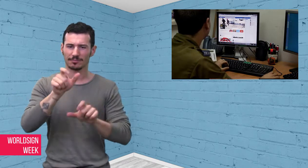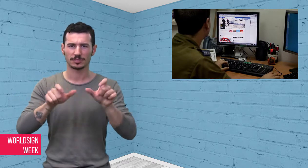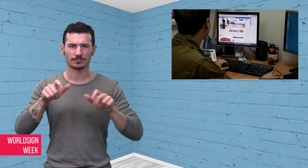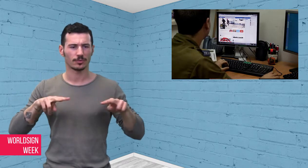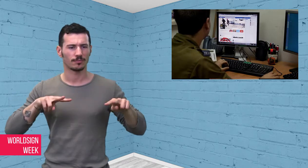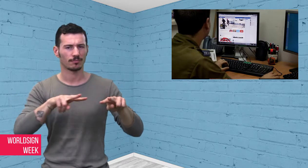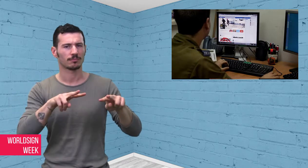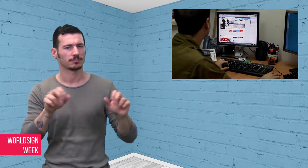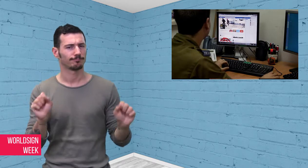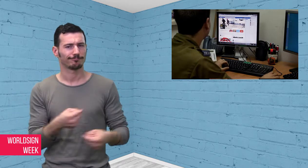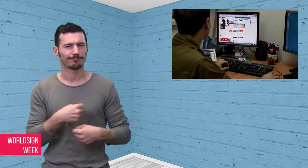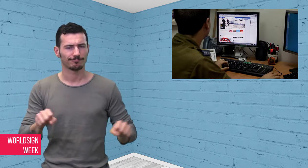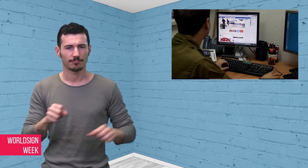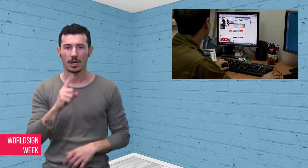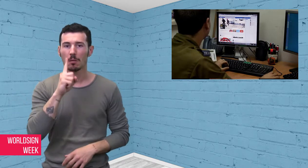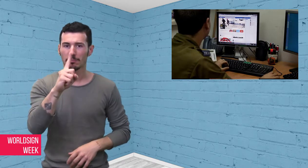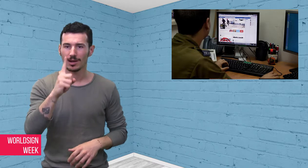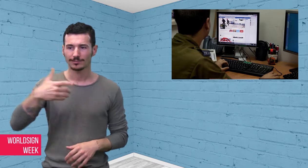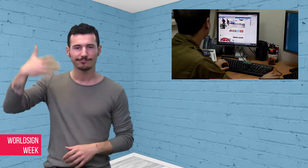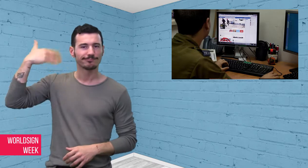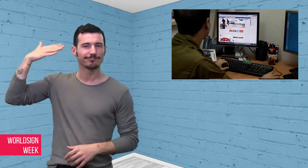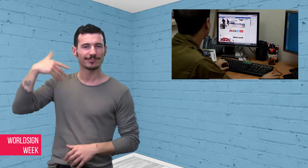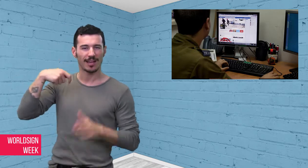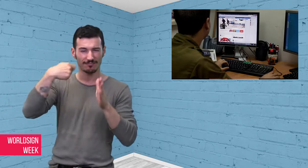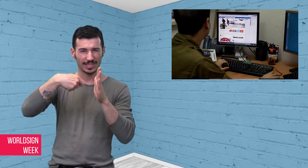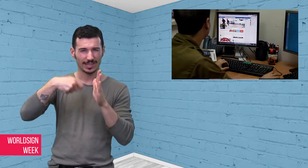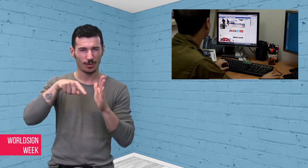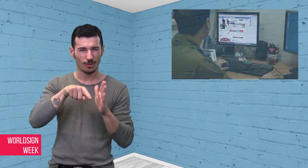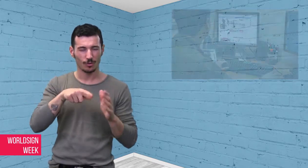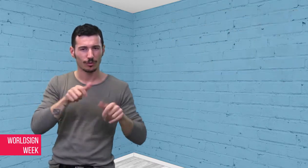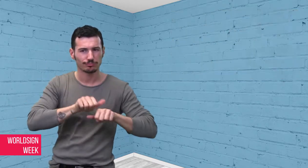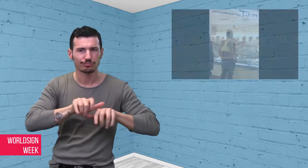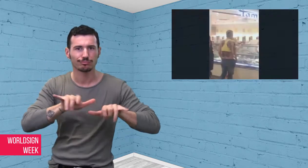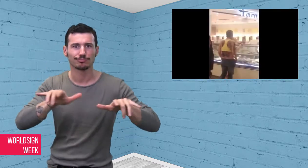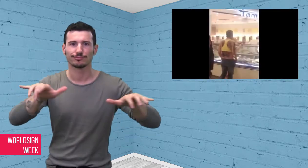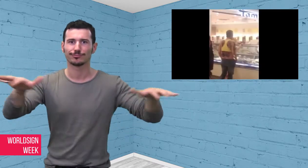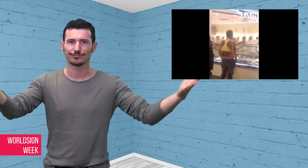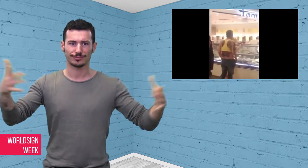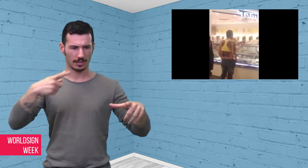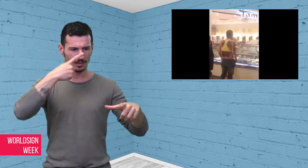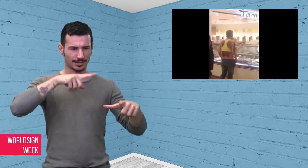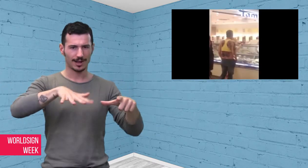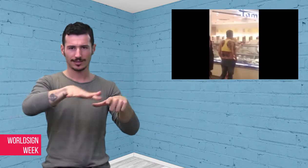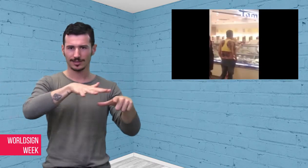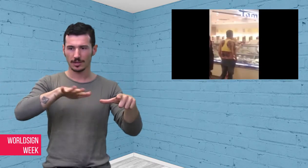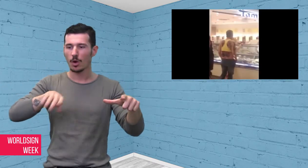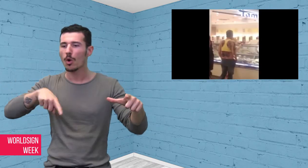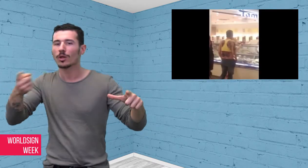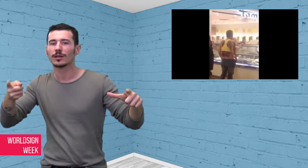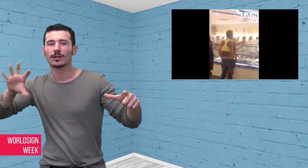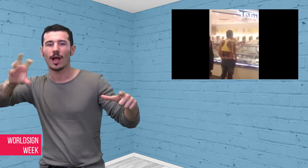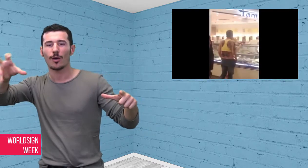Thailand but could be seen outside of